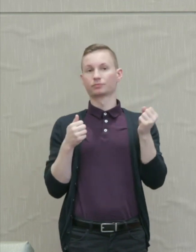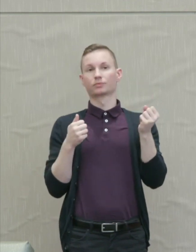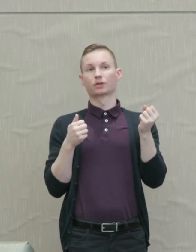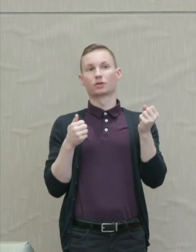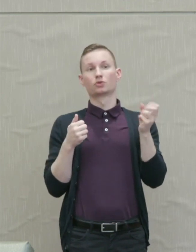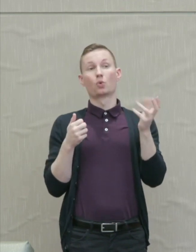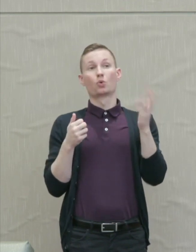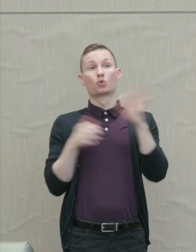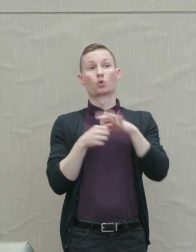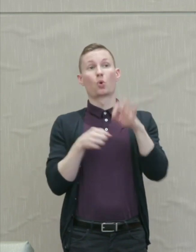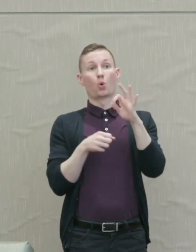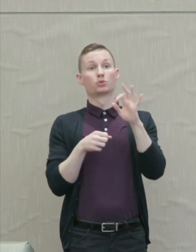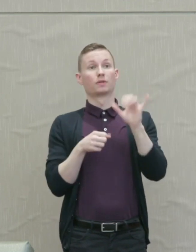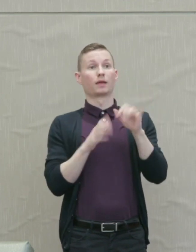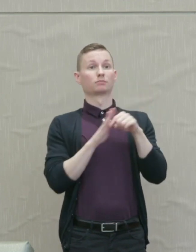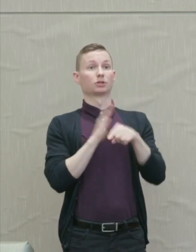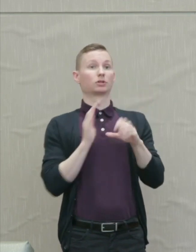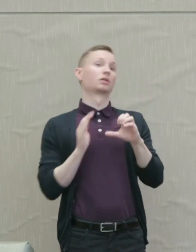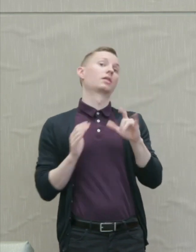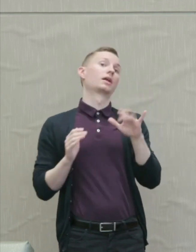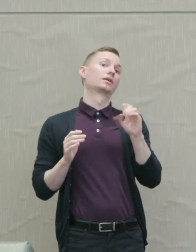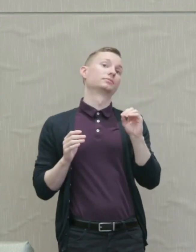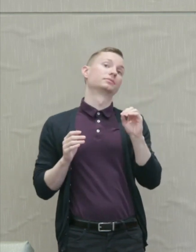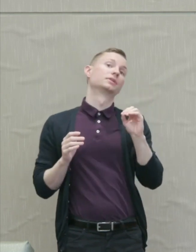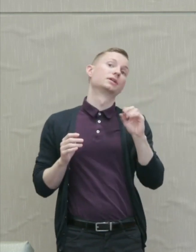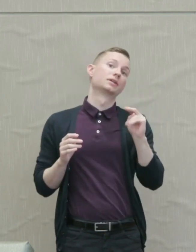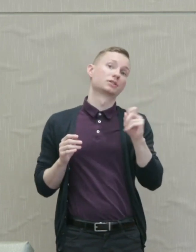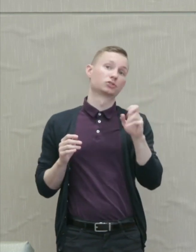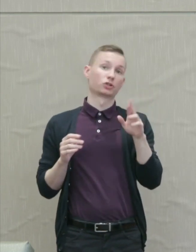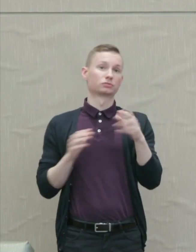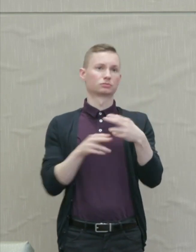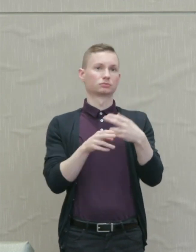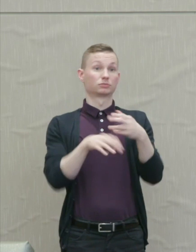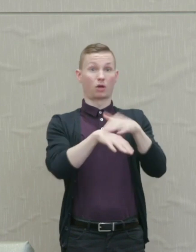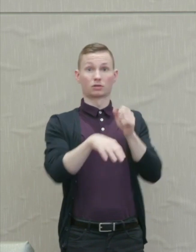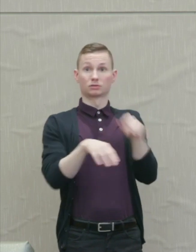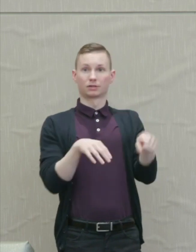As the ghost of the murdered Clytemnestra calls them, they don't even speak.